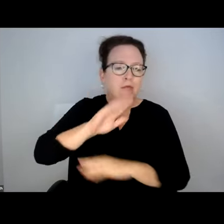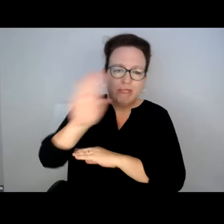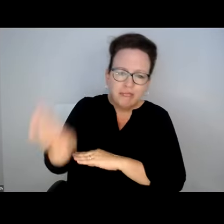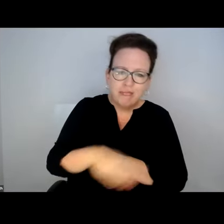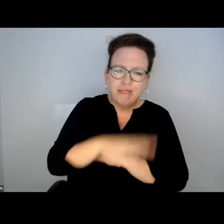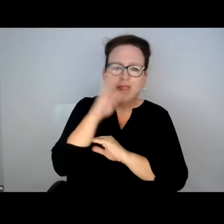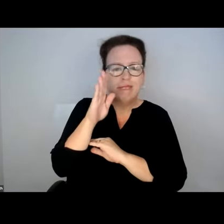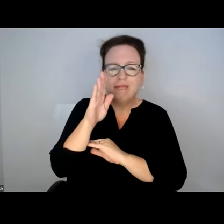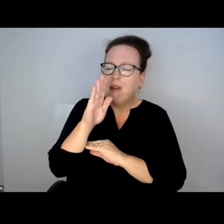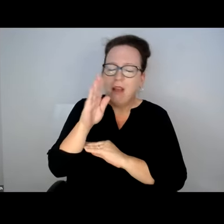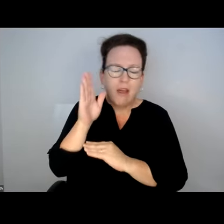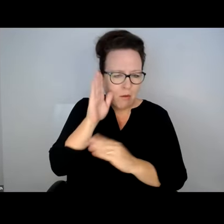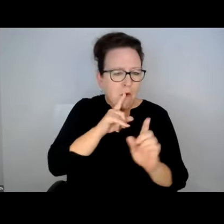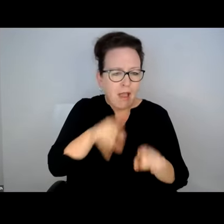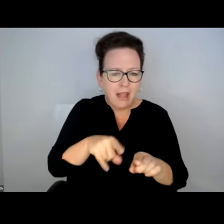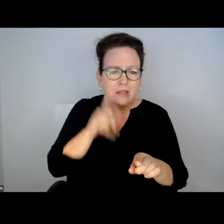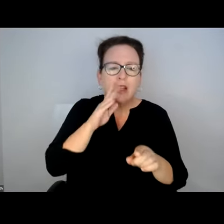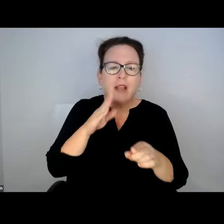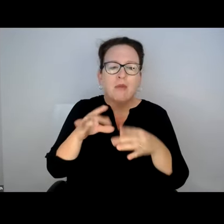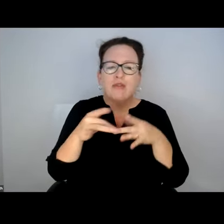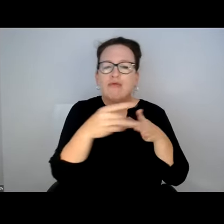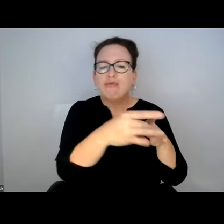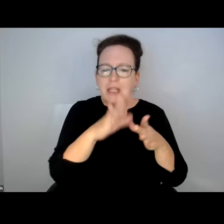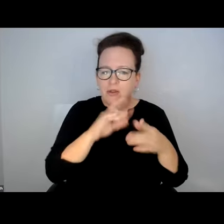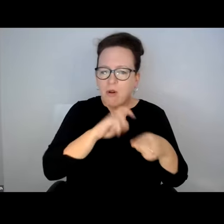YOU THINK ARE NOT SURE WHO YOU